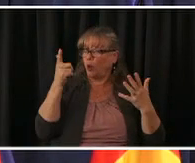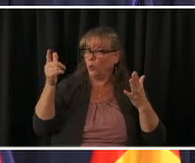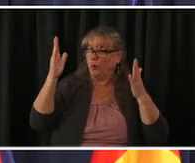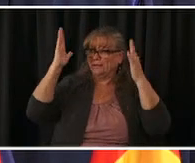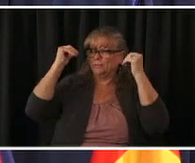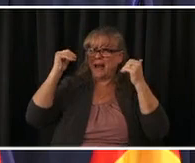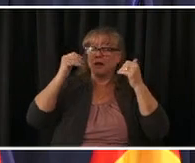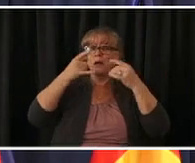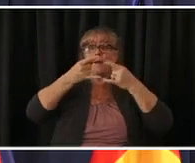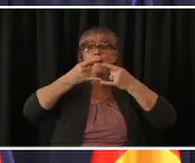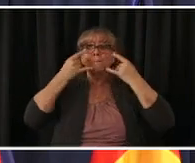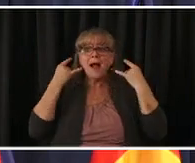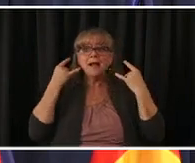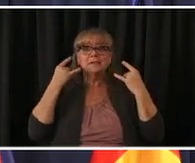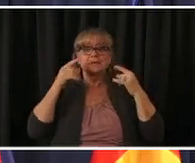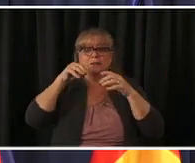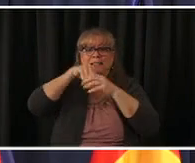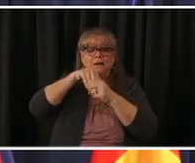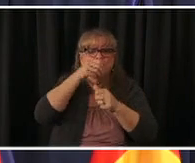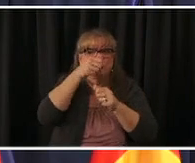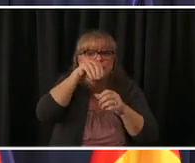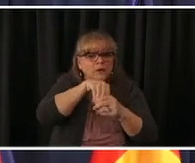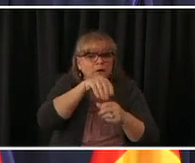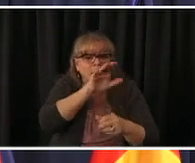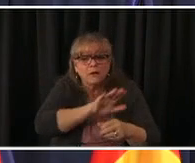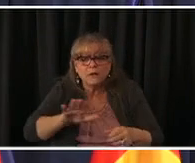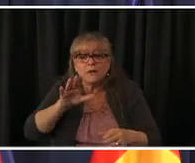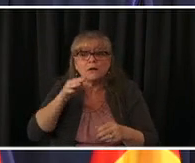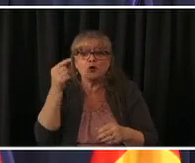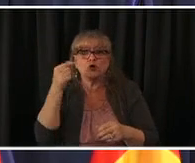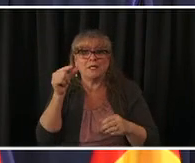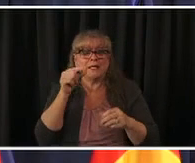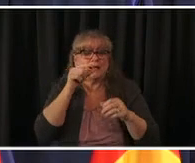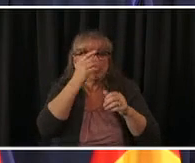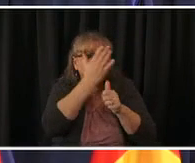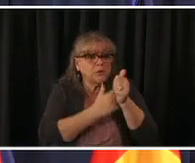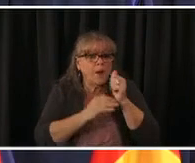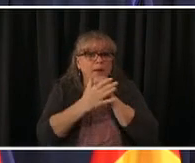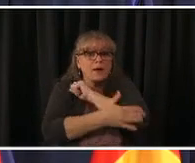are in the green category are you going to let that be a local control issue and i do have a